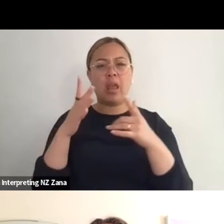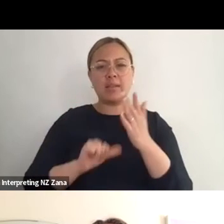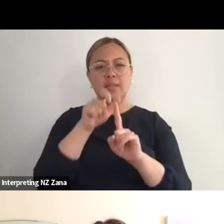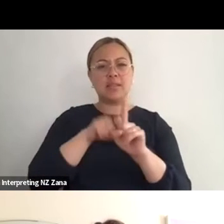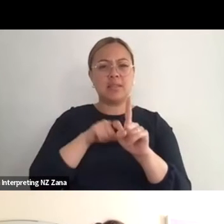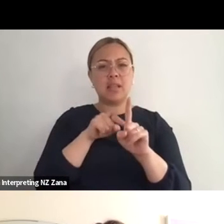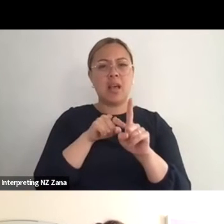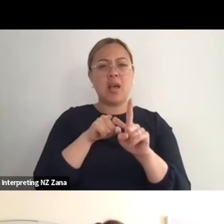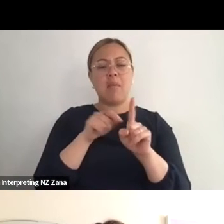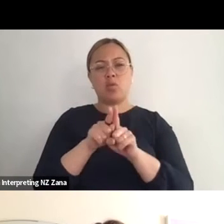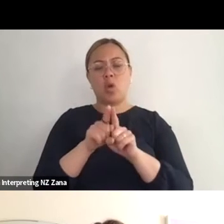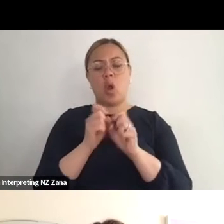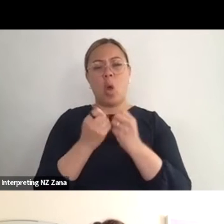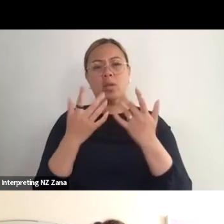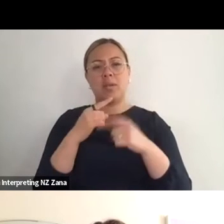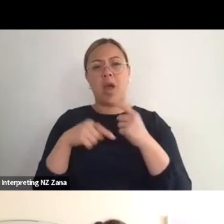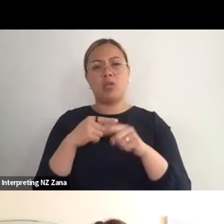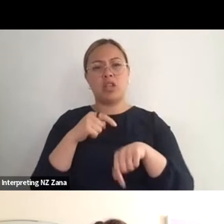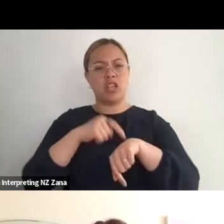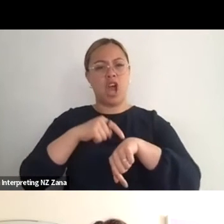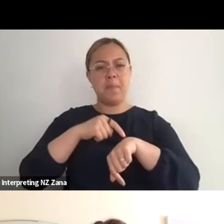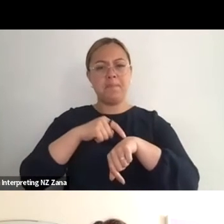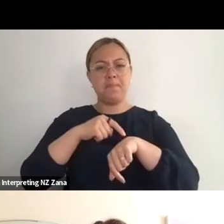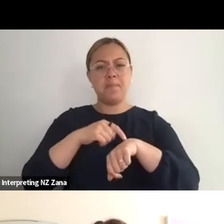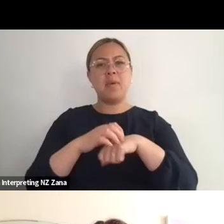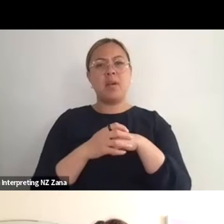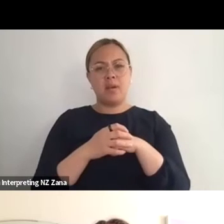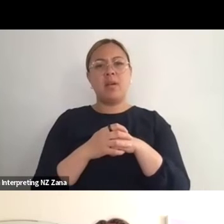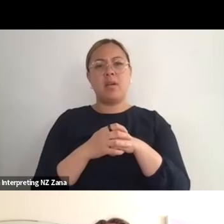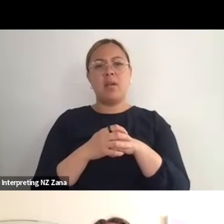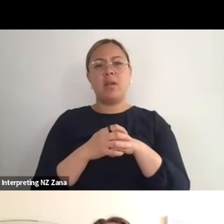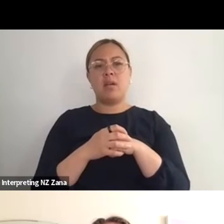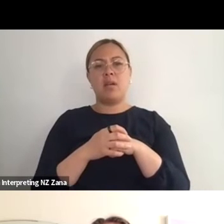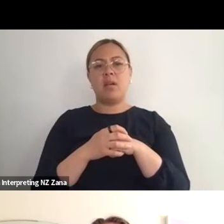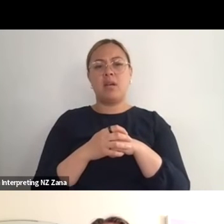we said it comes back to time, like we now have been working together for years and